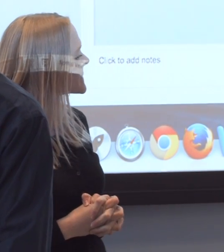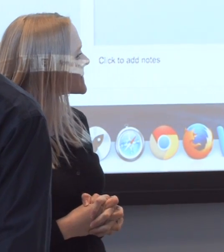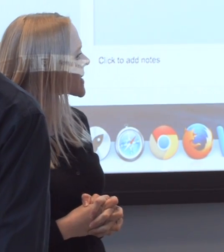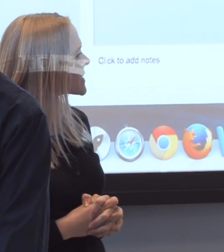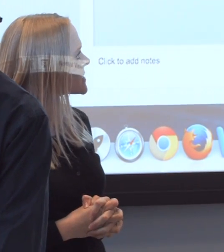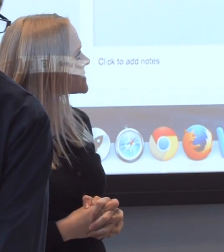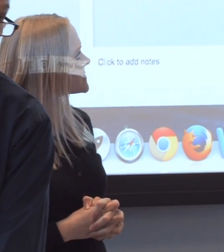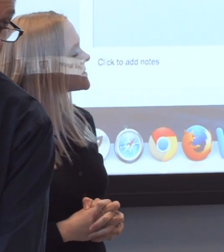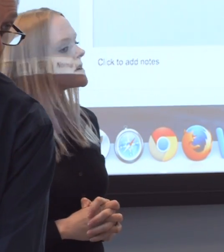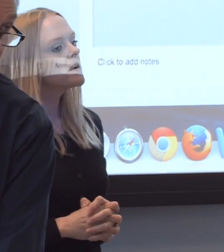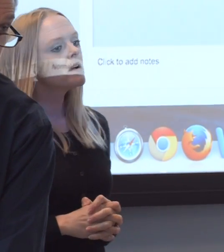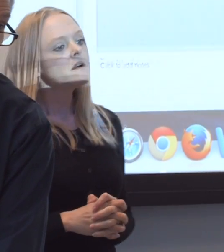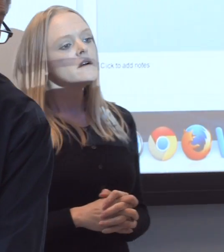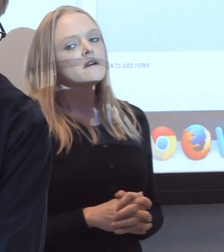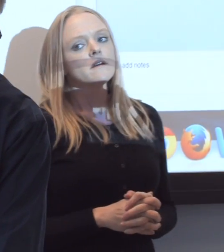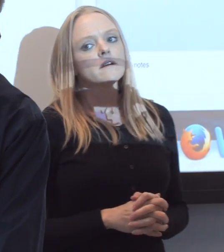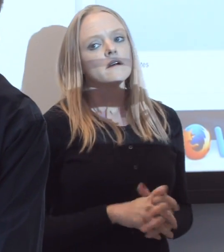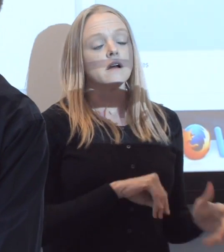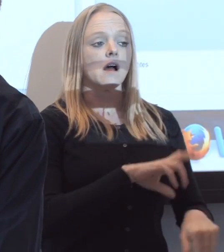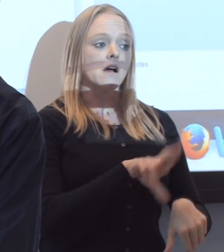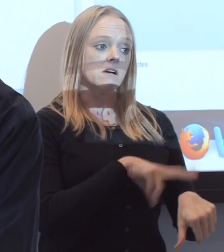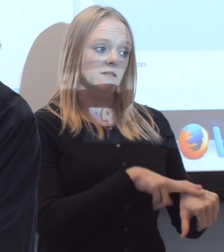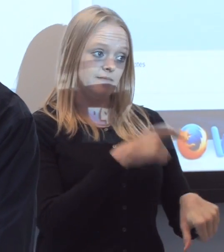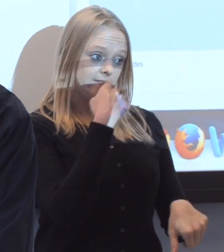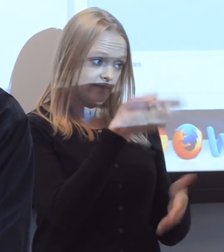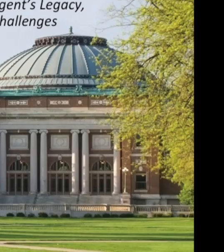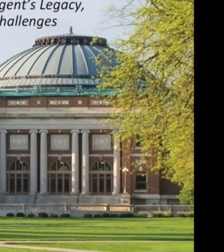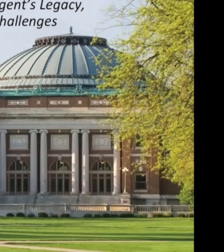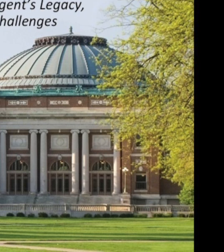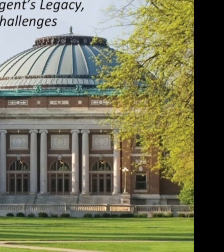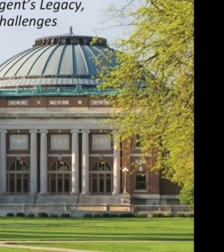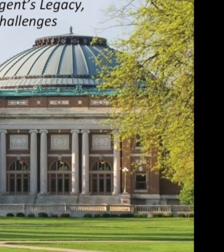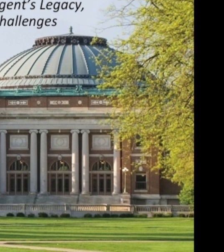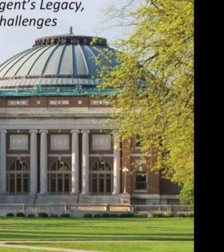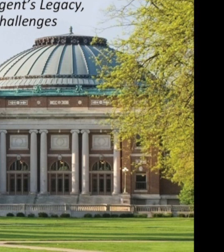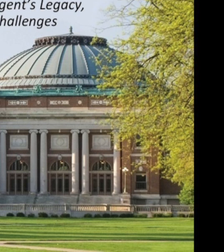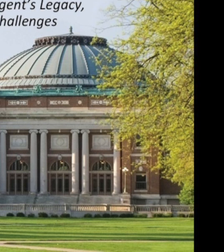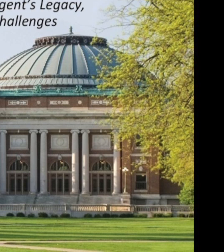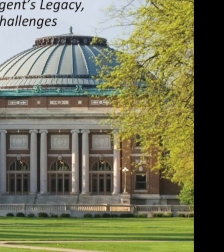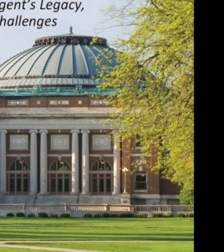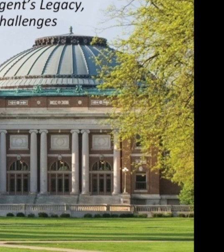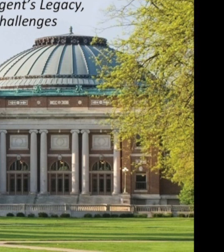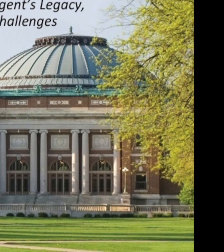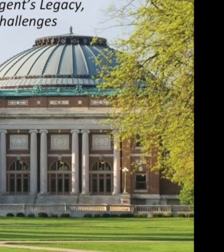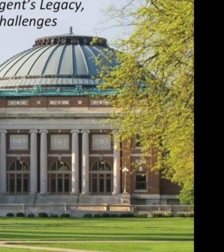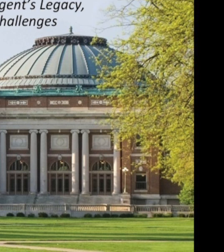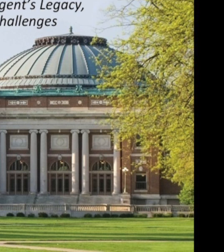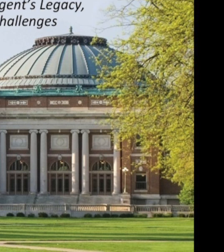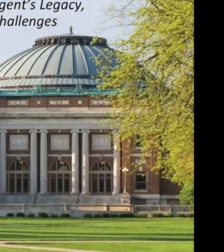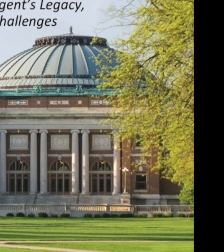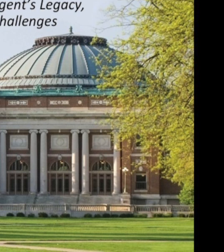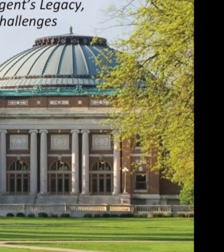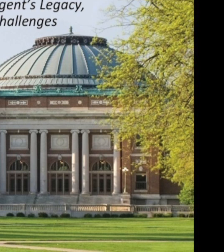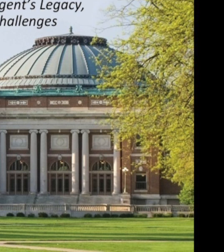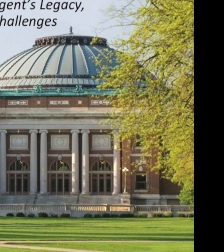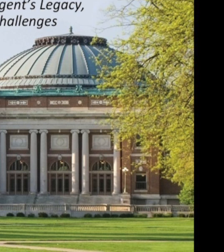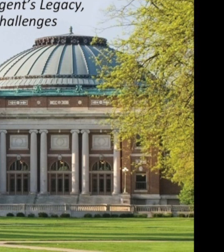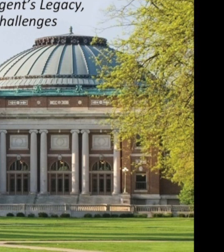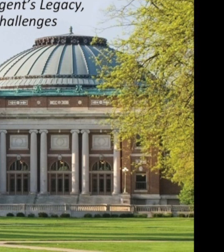'Course the humbling, uh, fact for me is with all of that, I'm only the second best wheelchair athlete in my family,